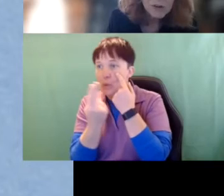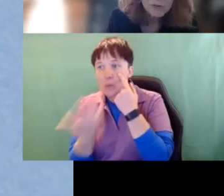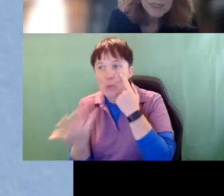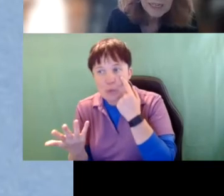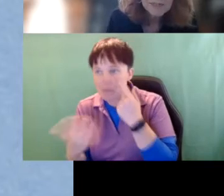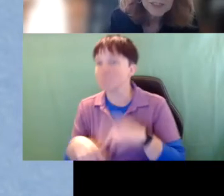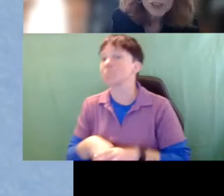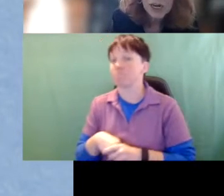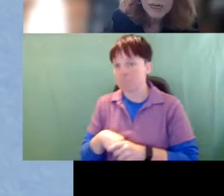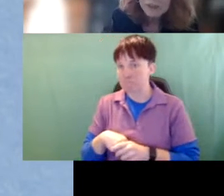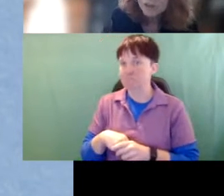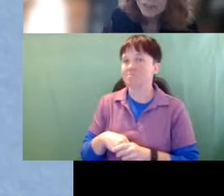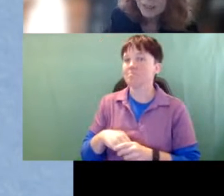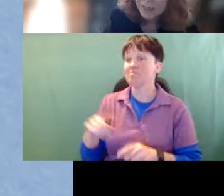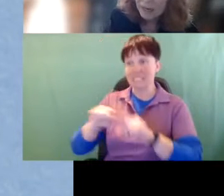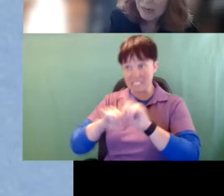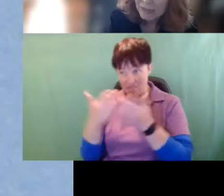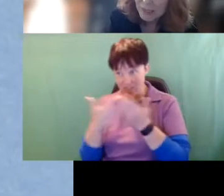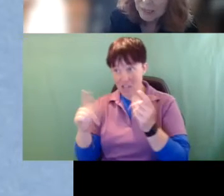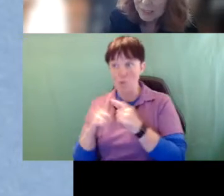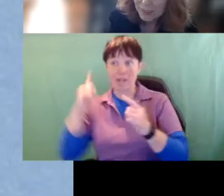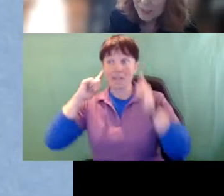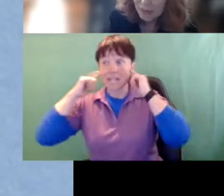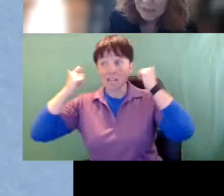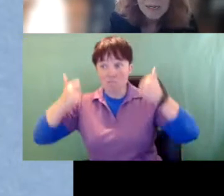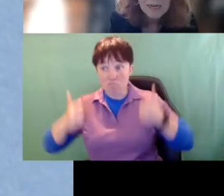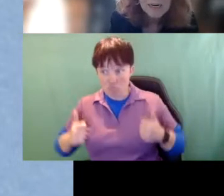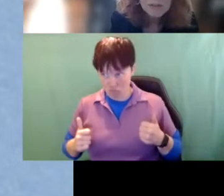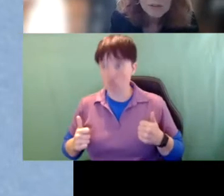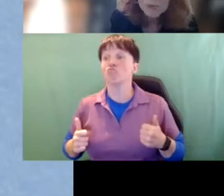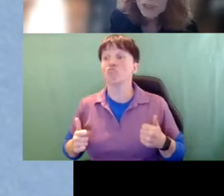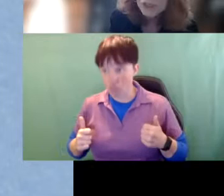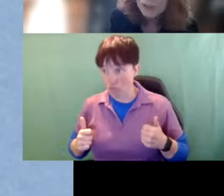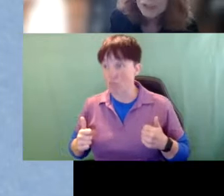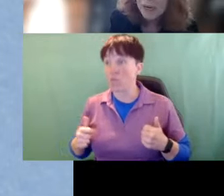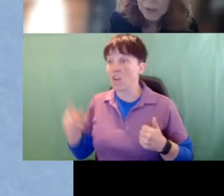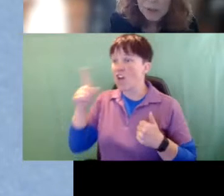So if we think of a child who has a hearing loss, those were the students I worked with